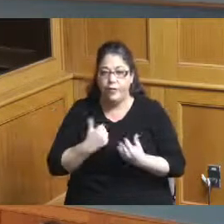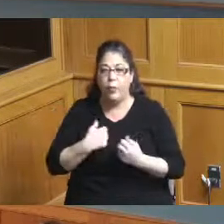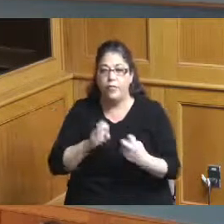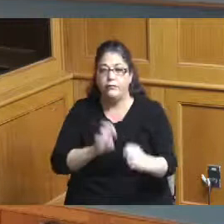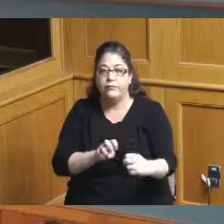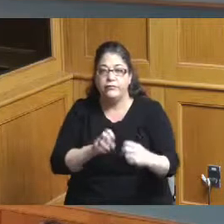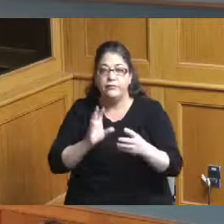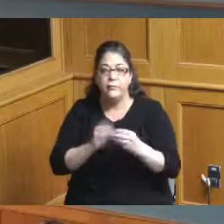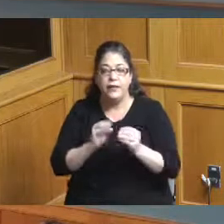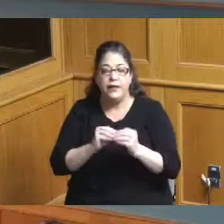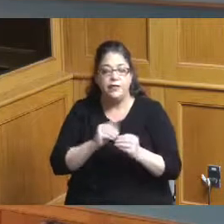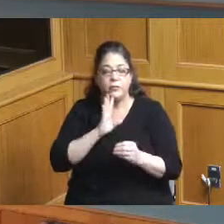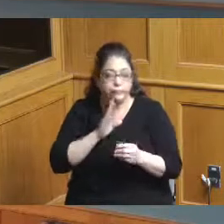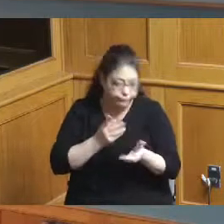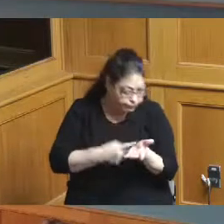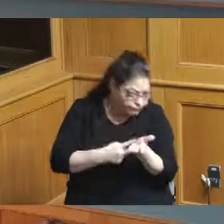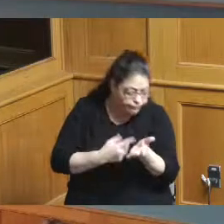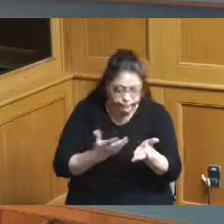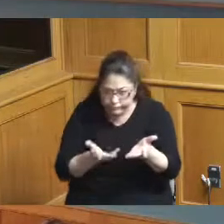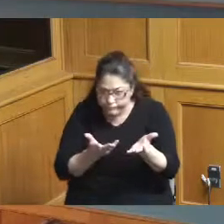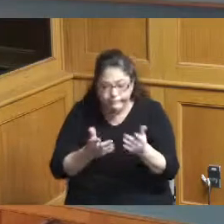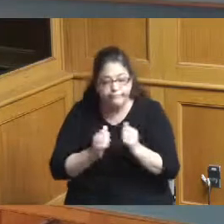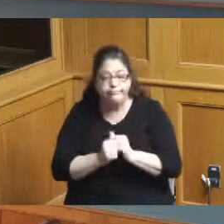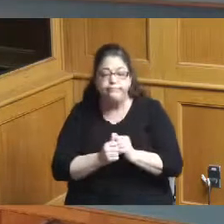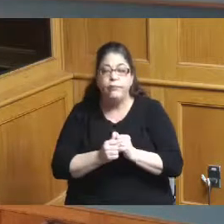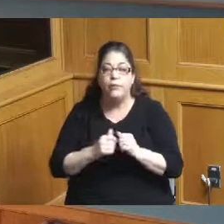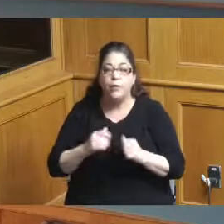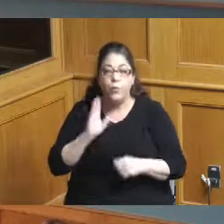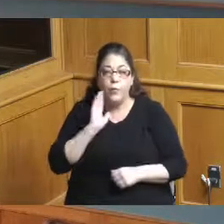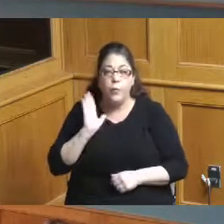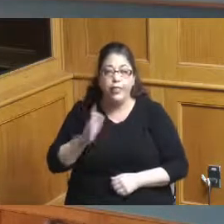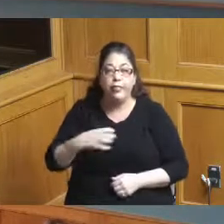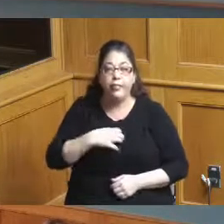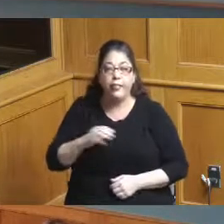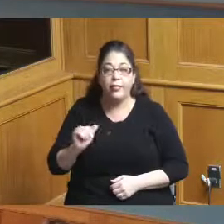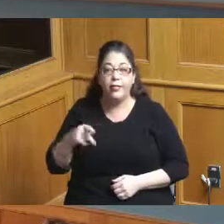they are on whether there's going to be an appeal or any kind of legal response on that before we